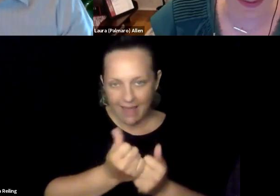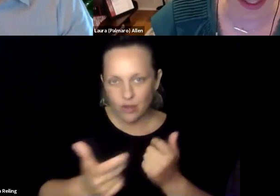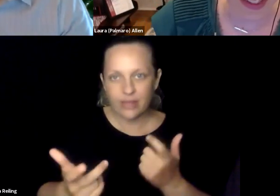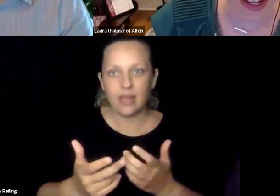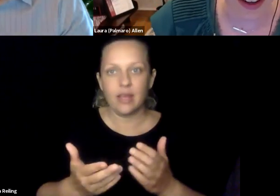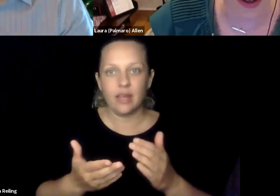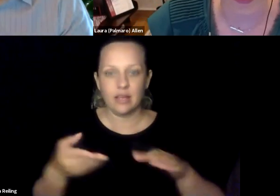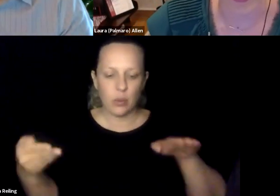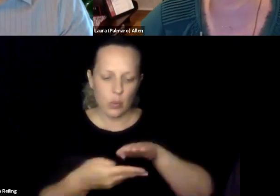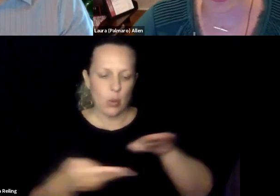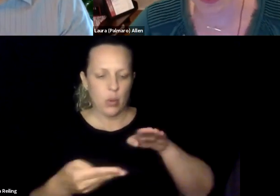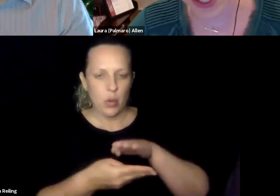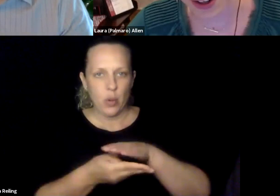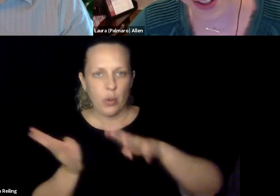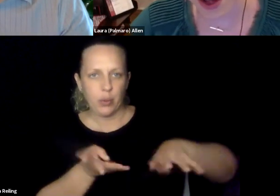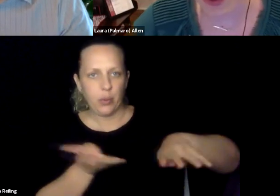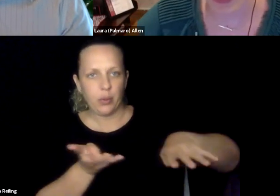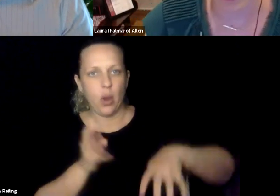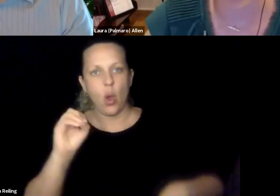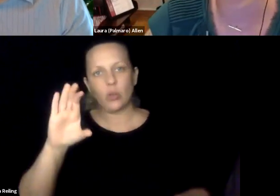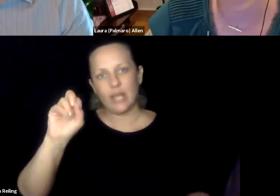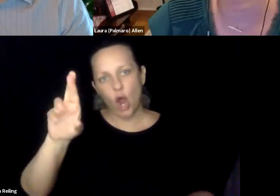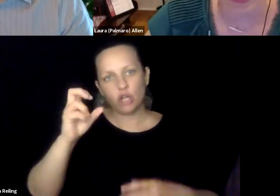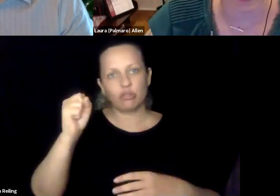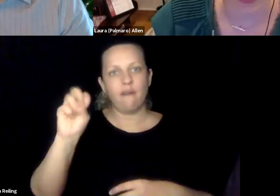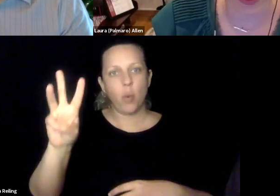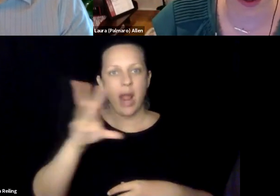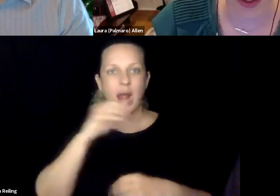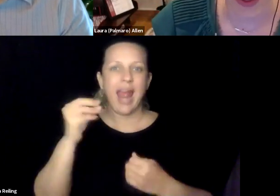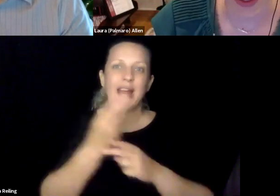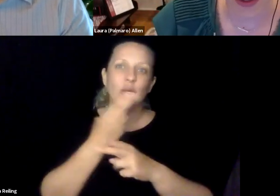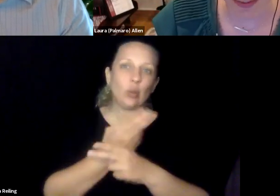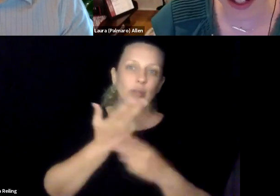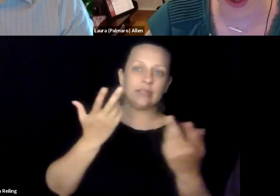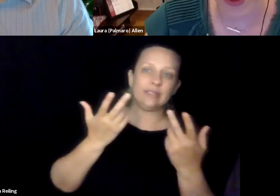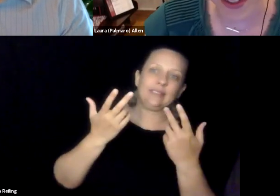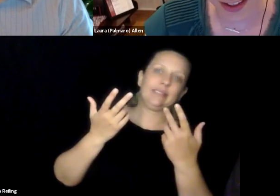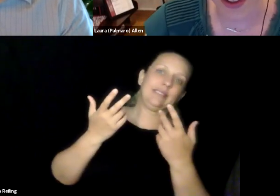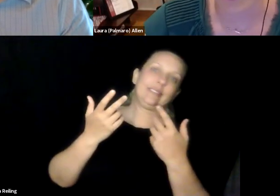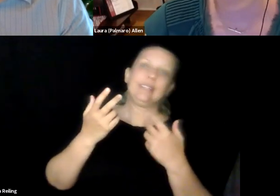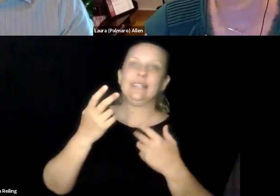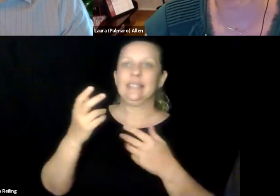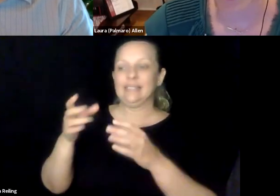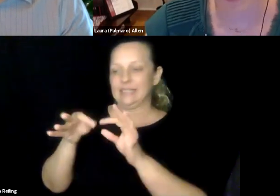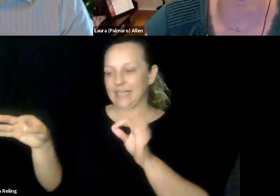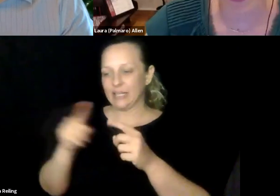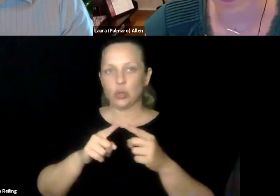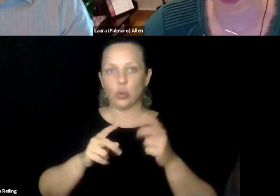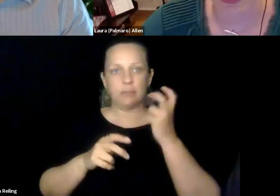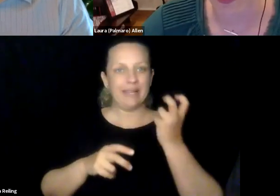really included getting all the physical textbooks and stripping the bindings and running the pages through a high-speed scanner, using